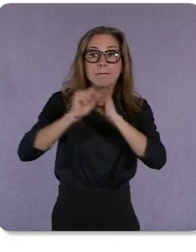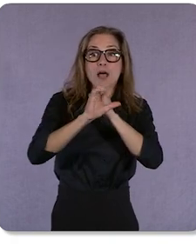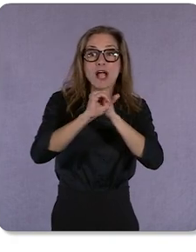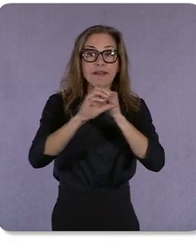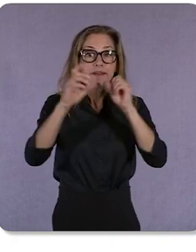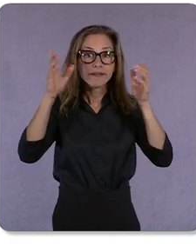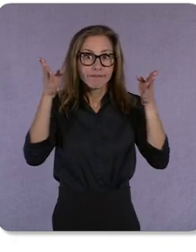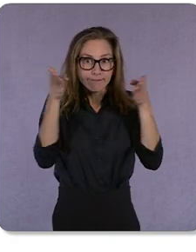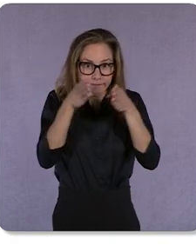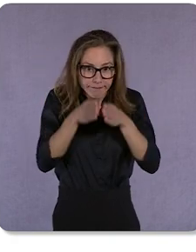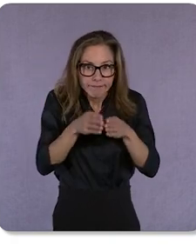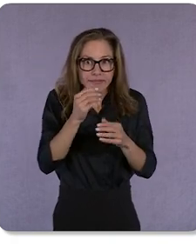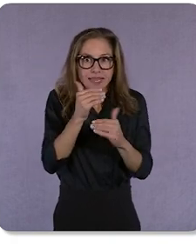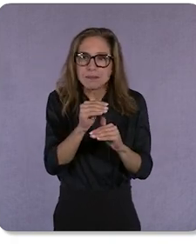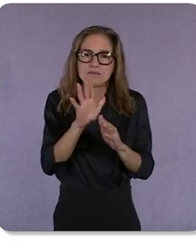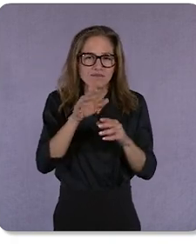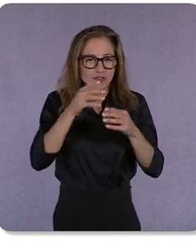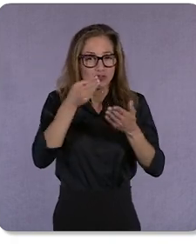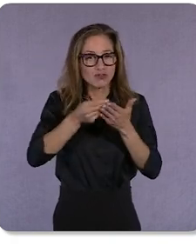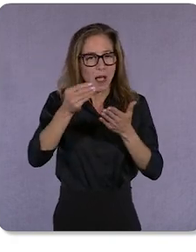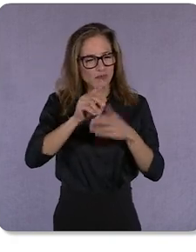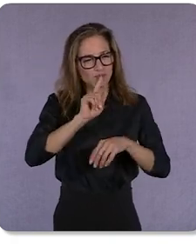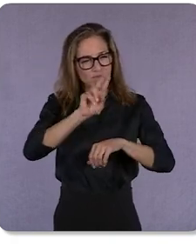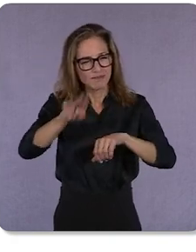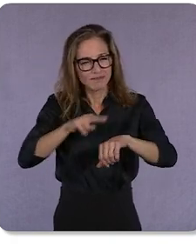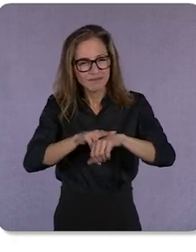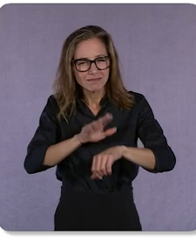organically woven in our lives with digital at the center.